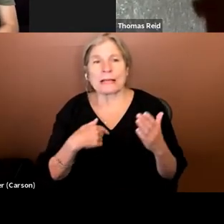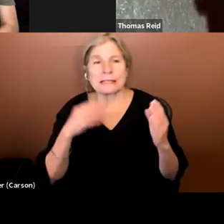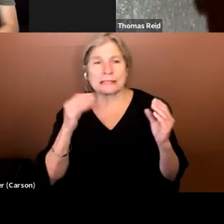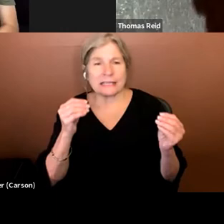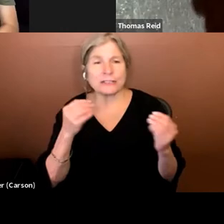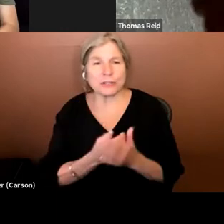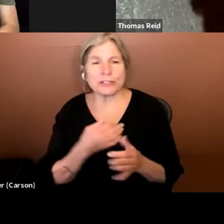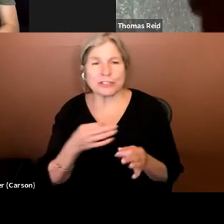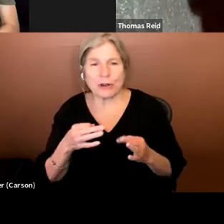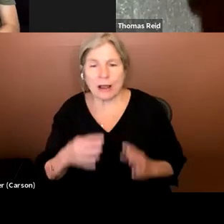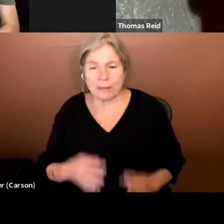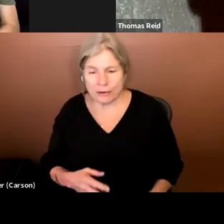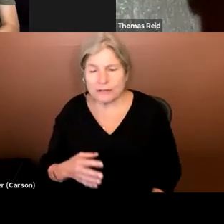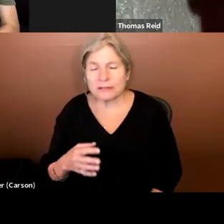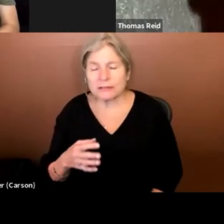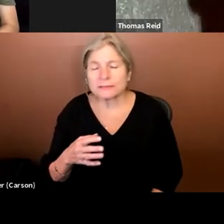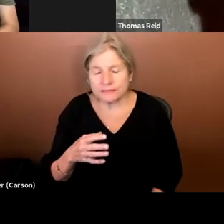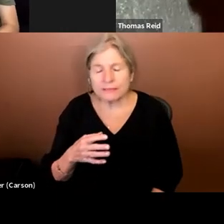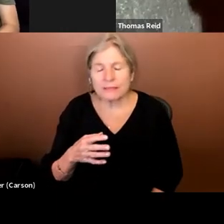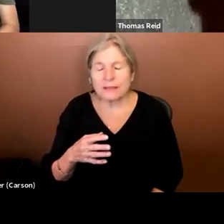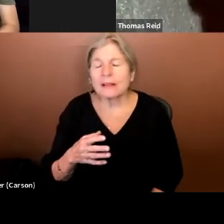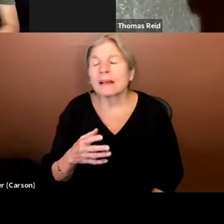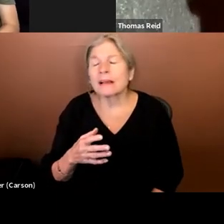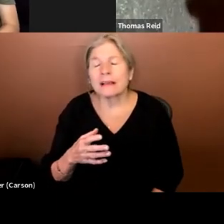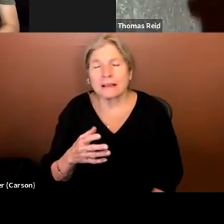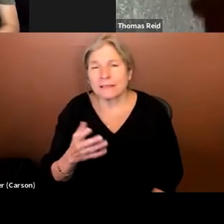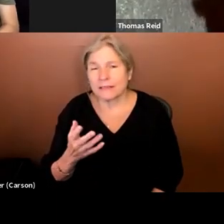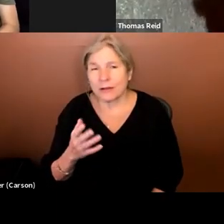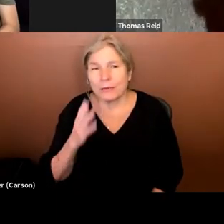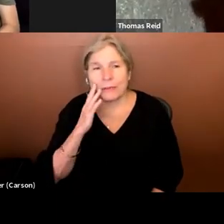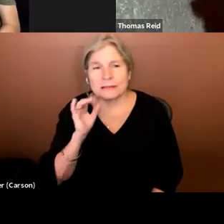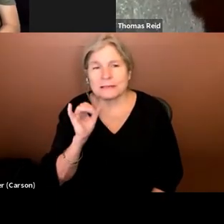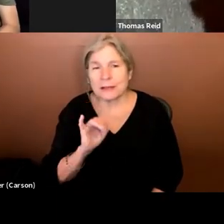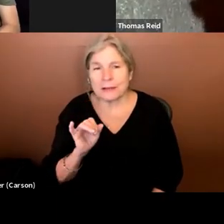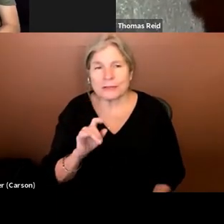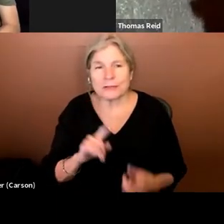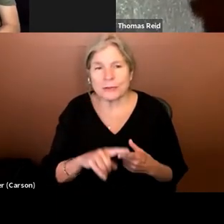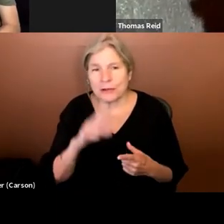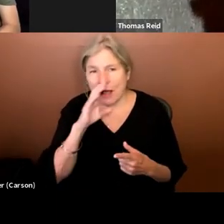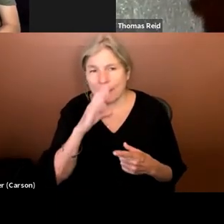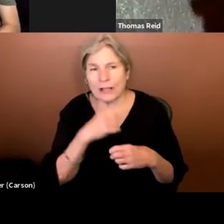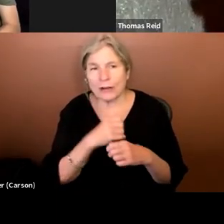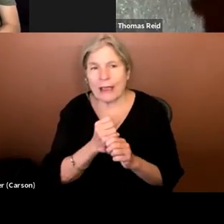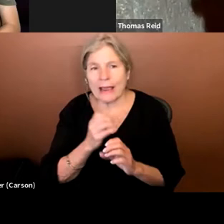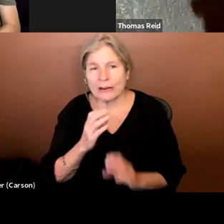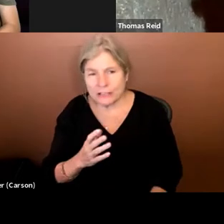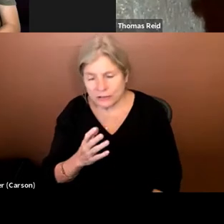which are going to have a lot in common with comic creators who are